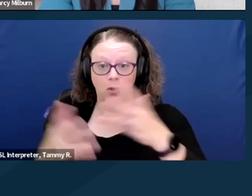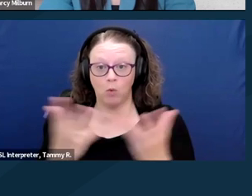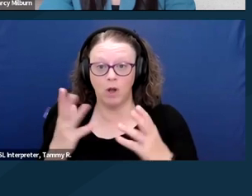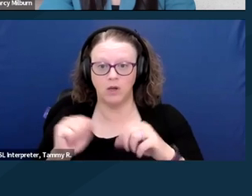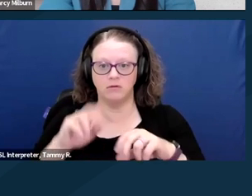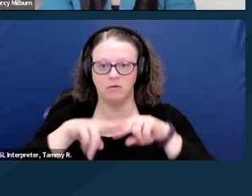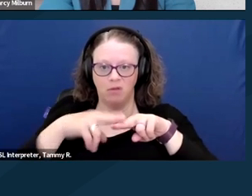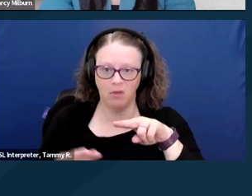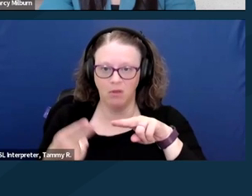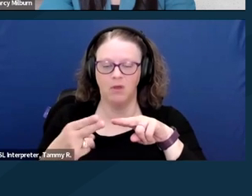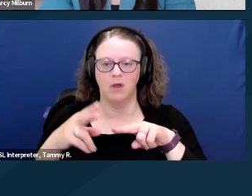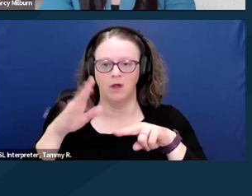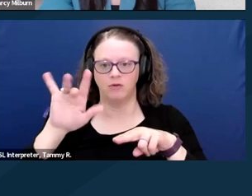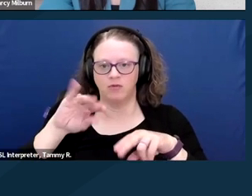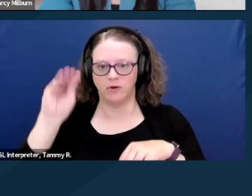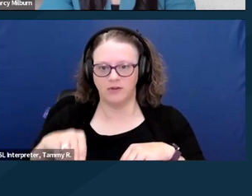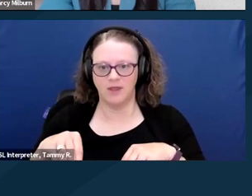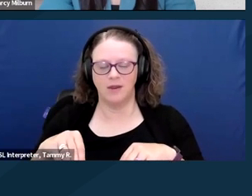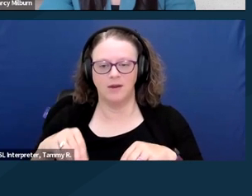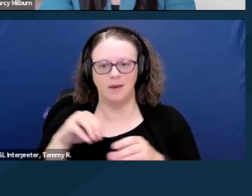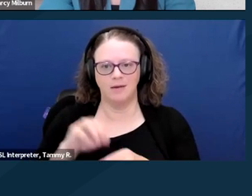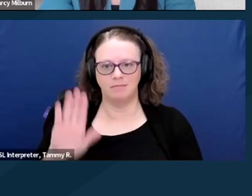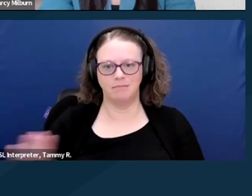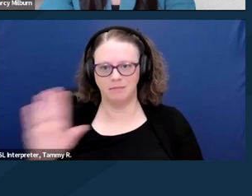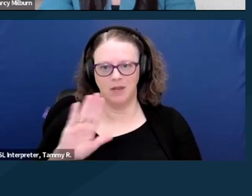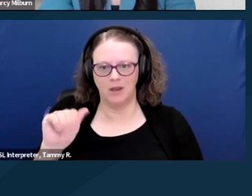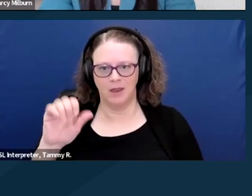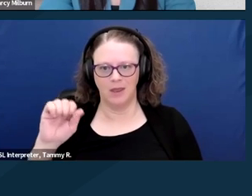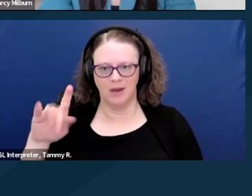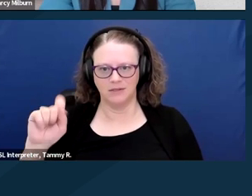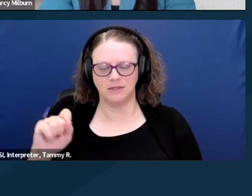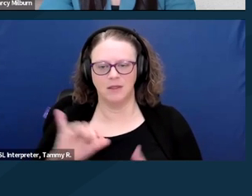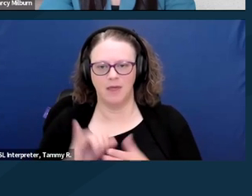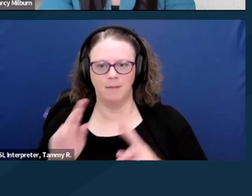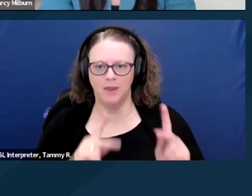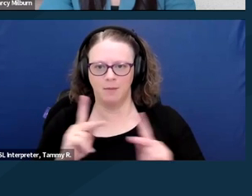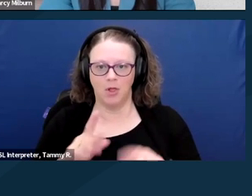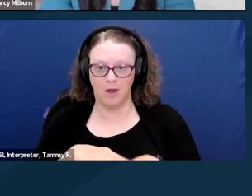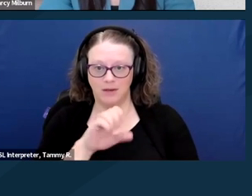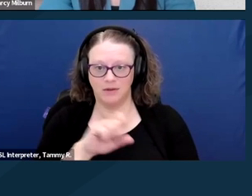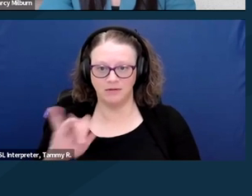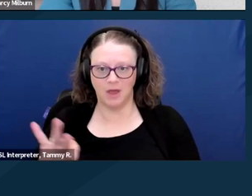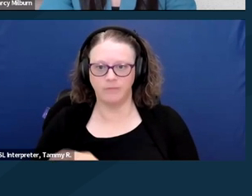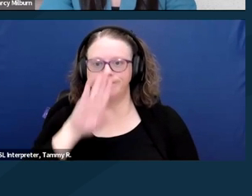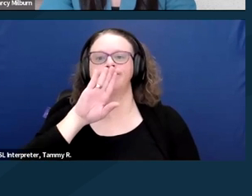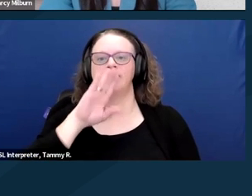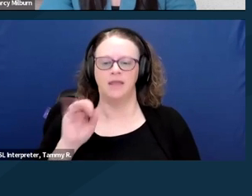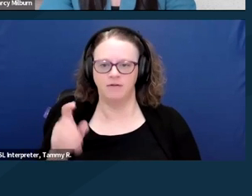in assets that people on SSI are faced with if they get married.